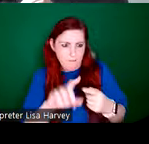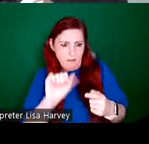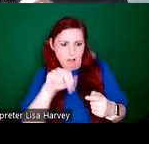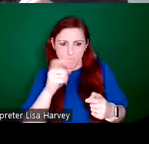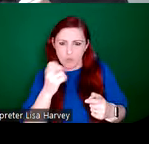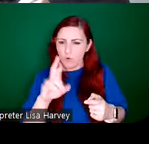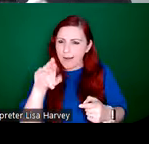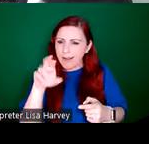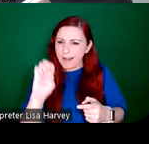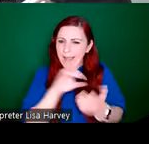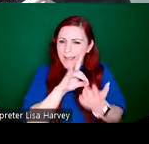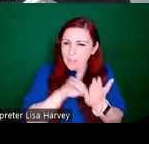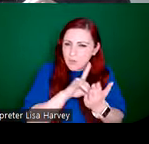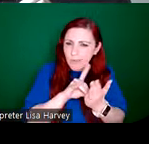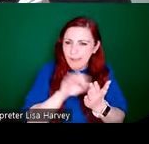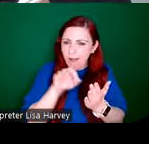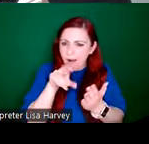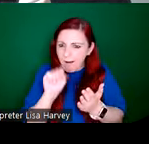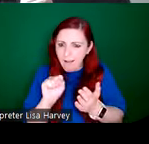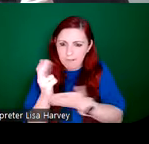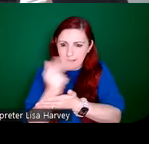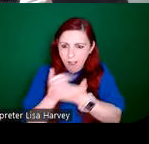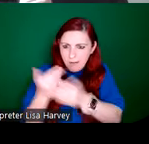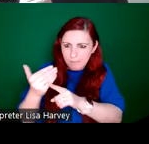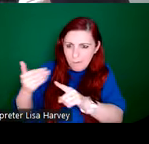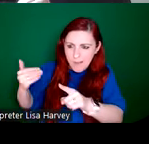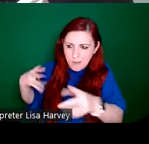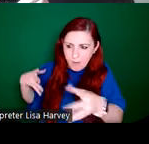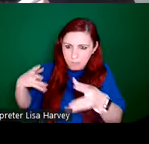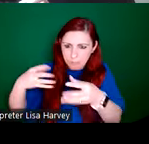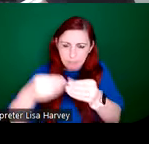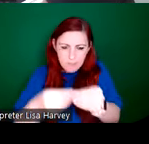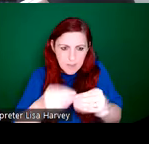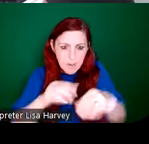archives and artworks. And now most of An Túr Ghloine's stained glass is of